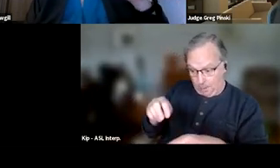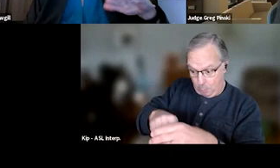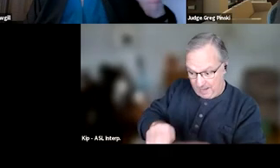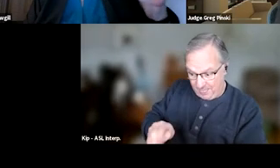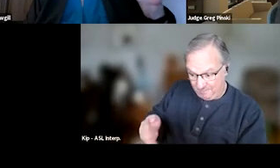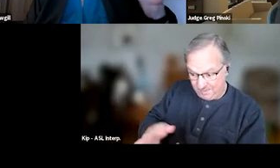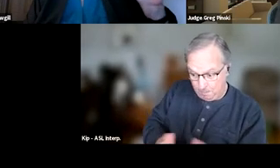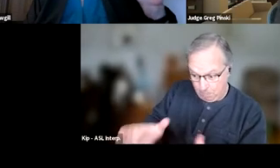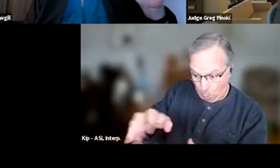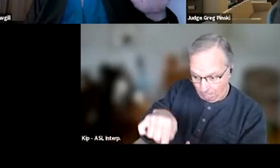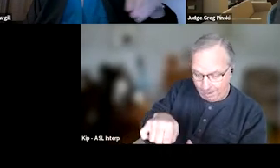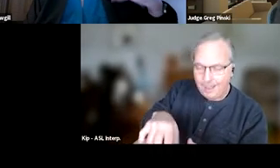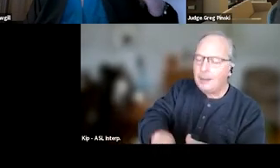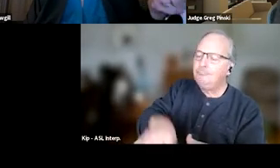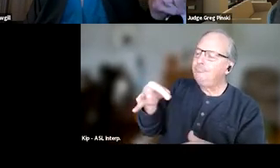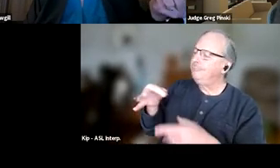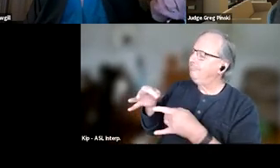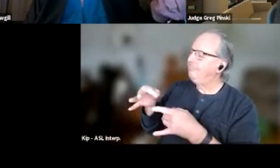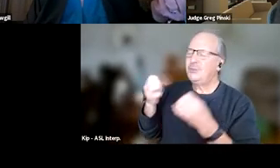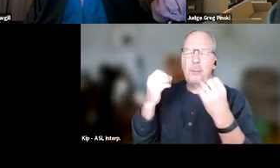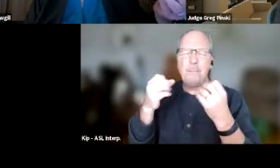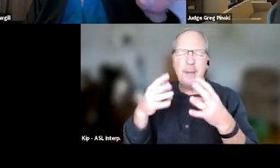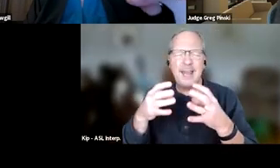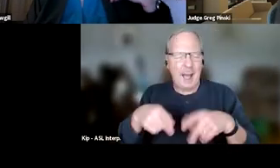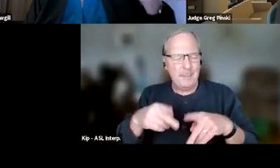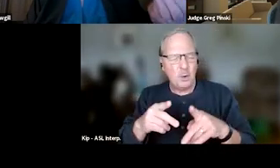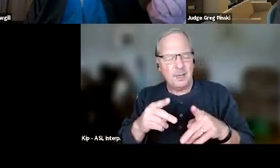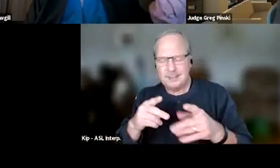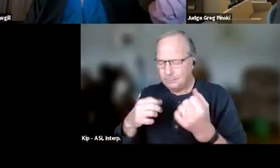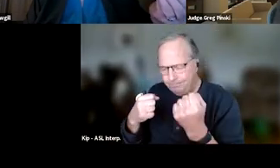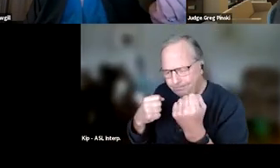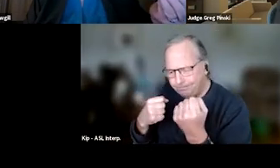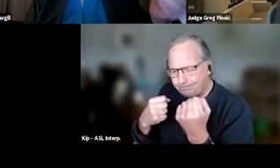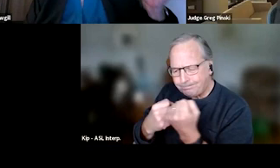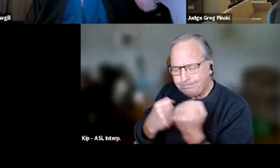So many opportunities to reinforce that excellent behavior and the things that we wanna see.